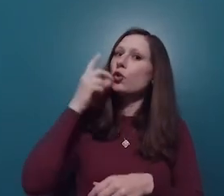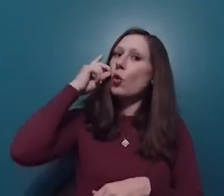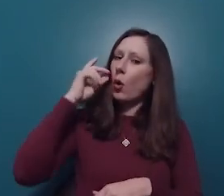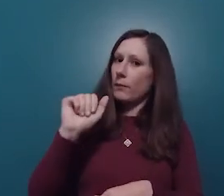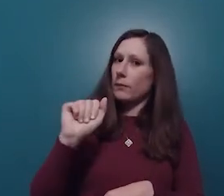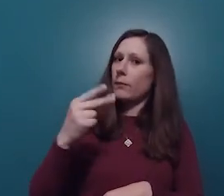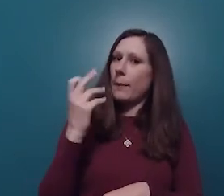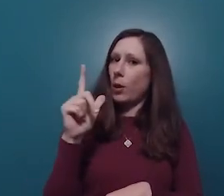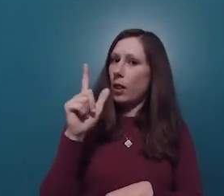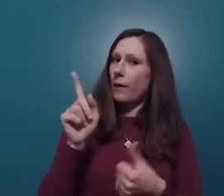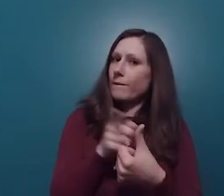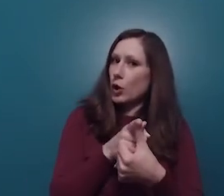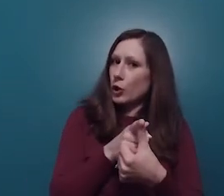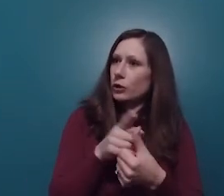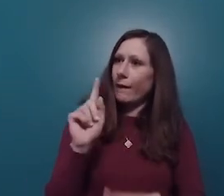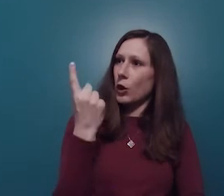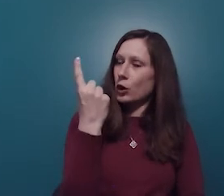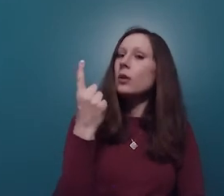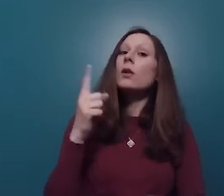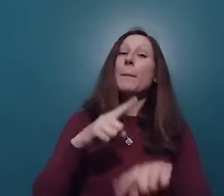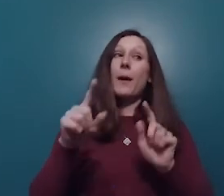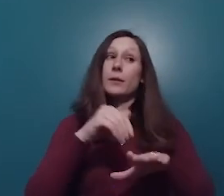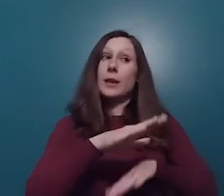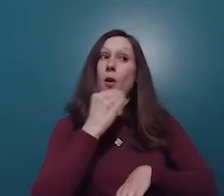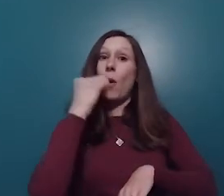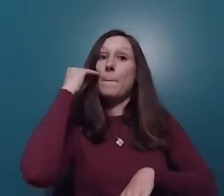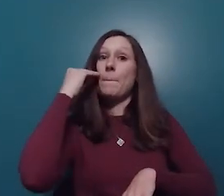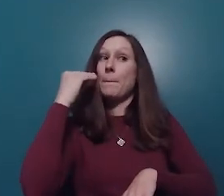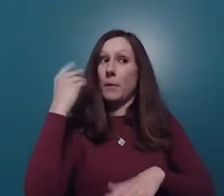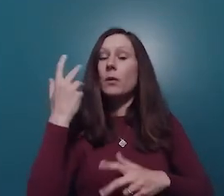been in a dorm on April 1st but were sent home, do not count